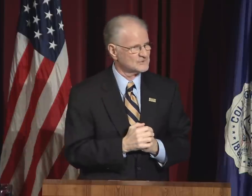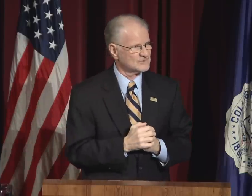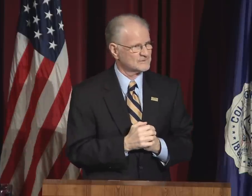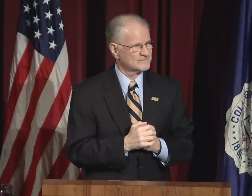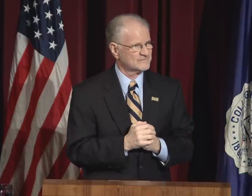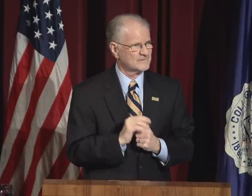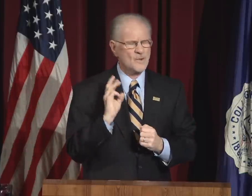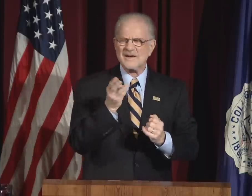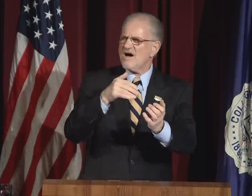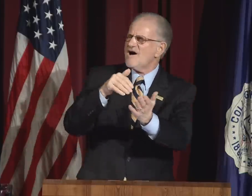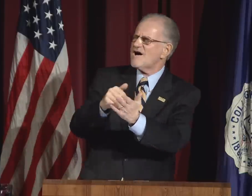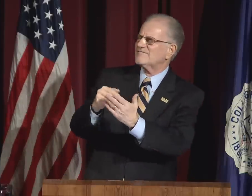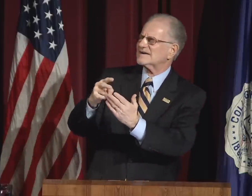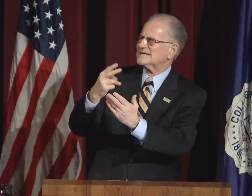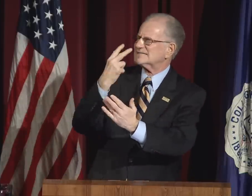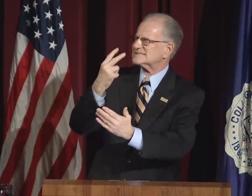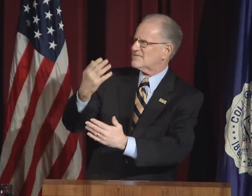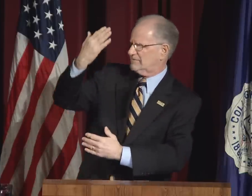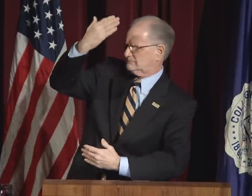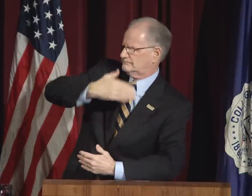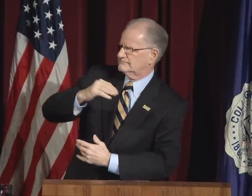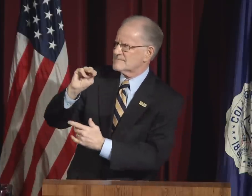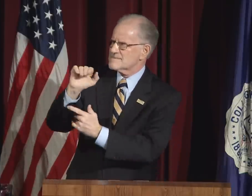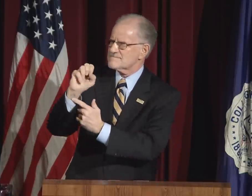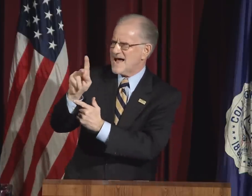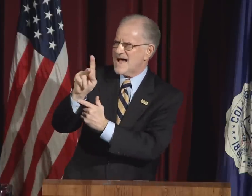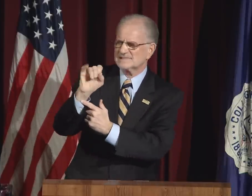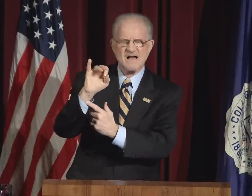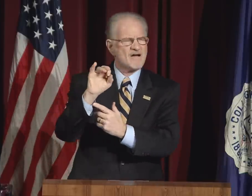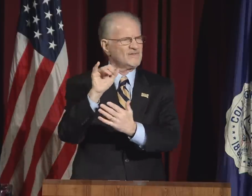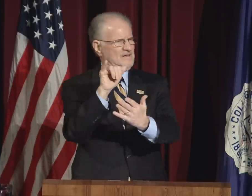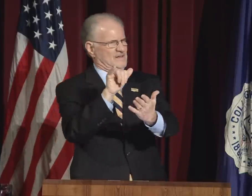is comic to consider.